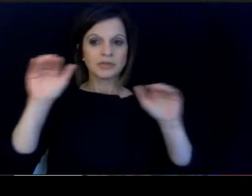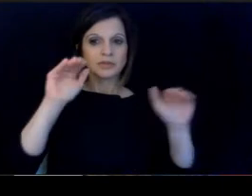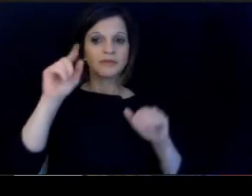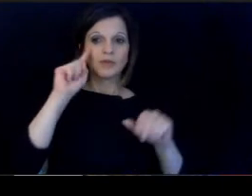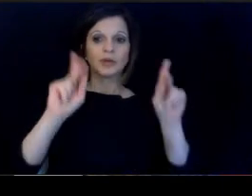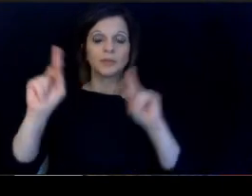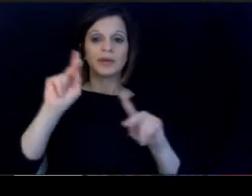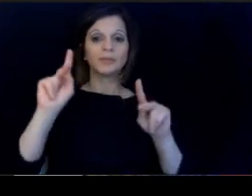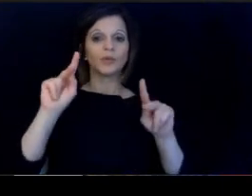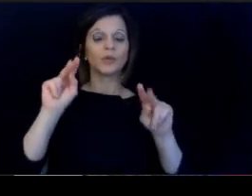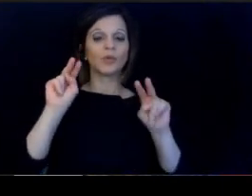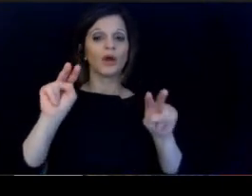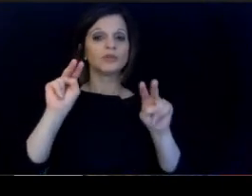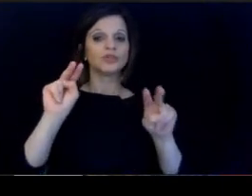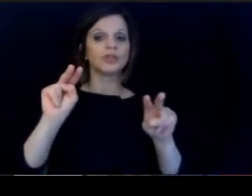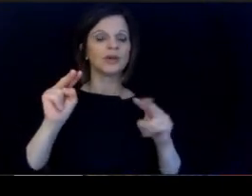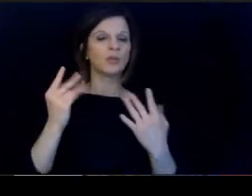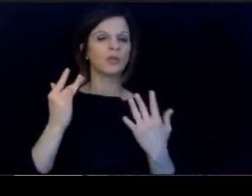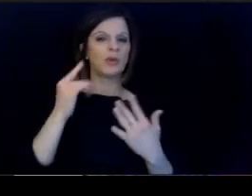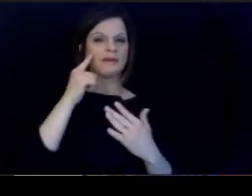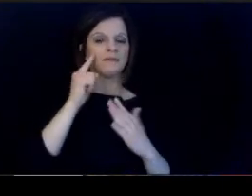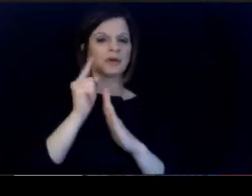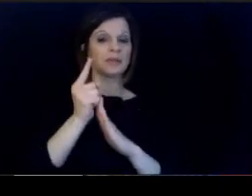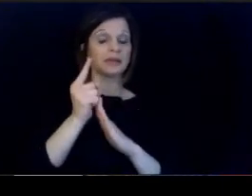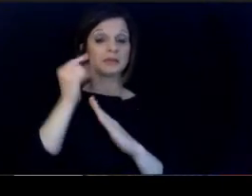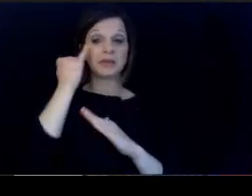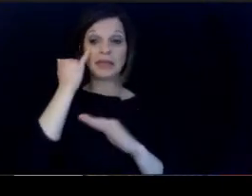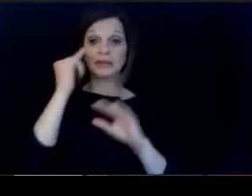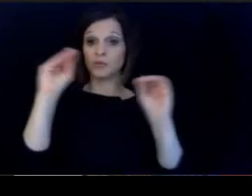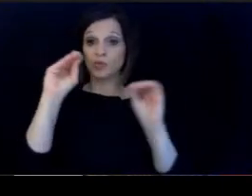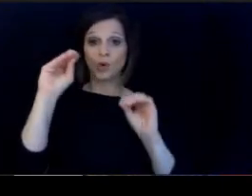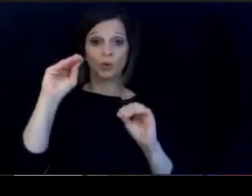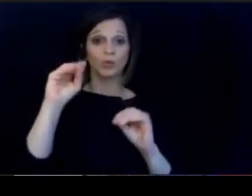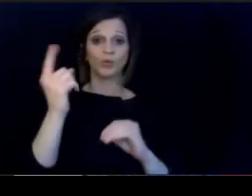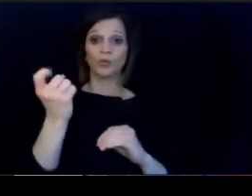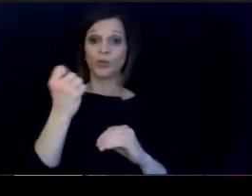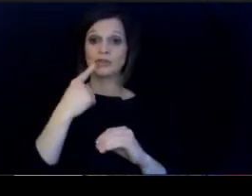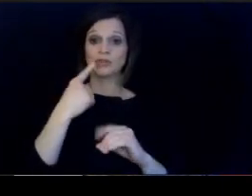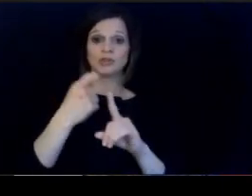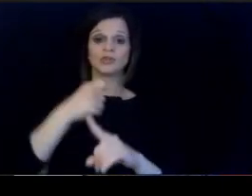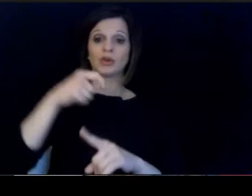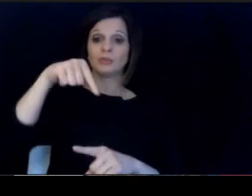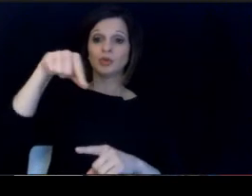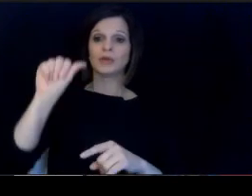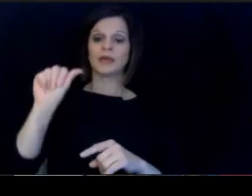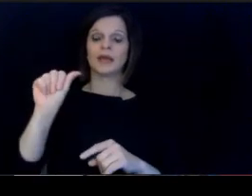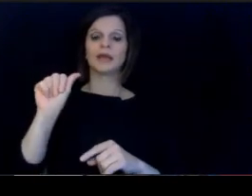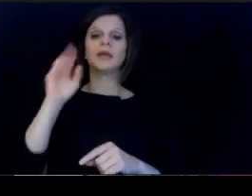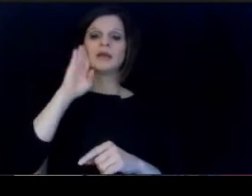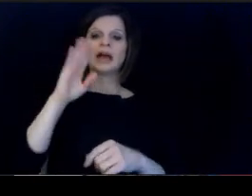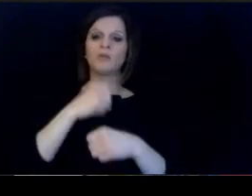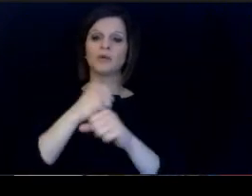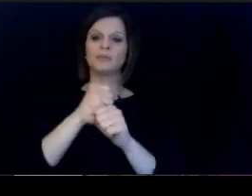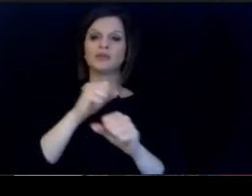about a minute or so if we do not get any questions. into the Q&A, I will be sure to get those answered.